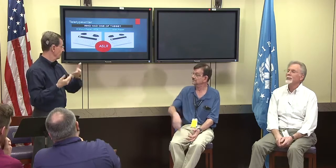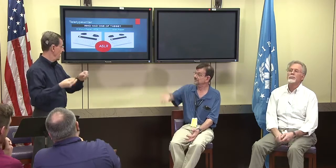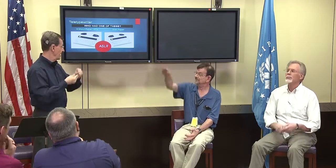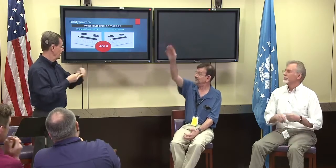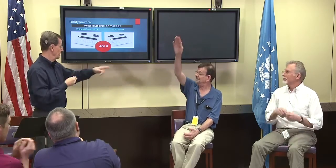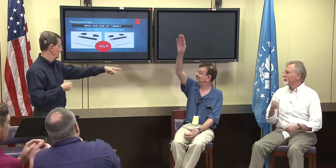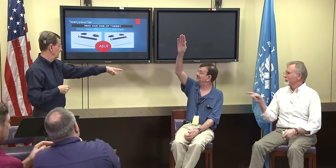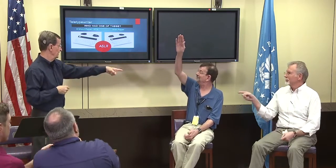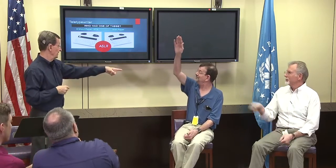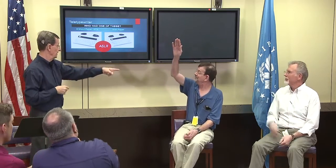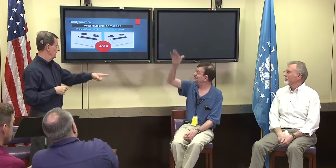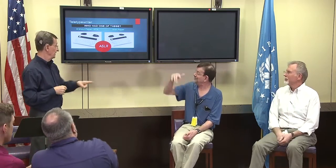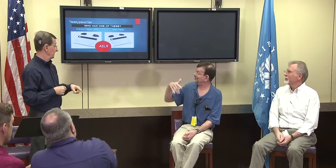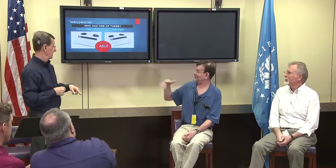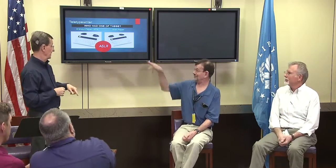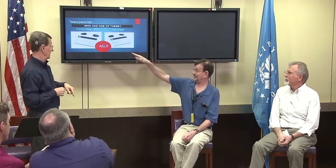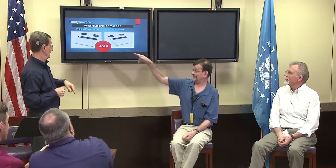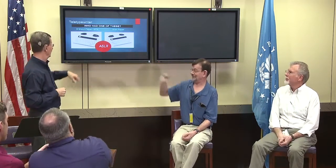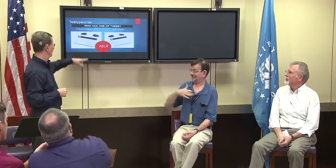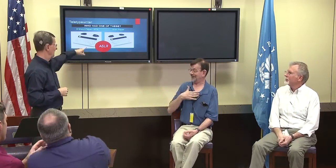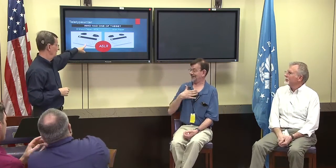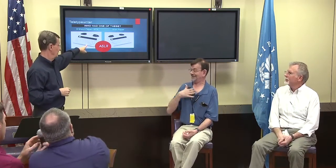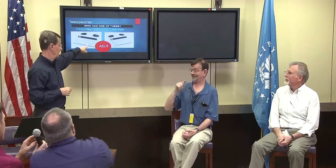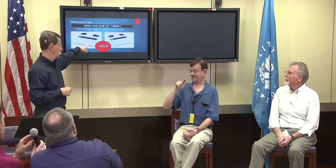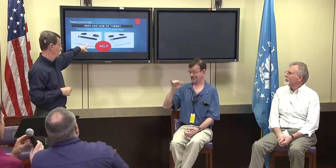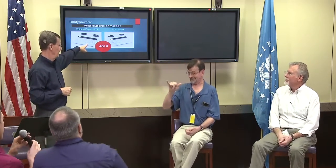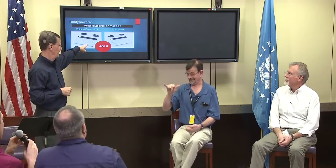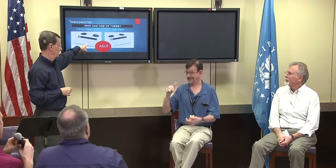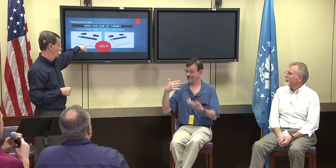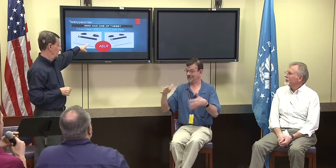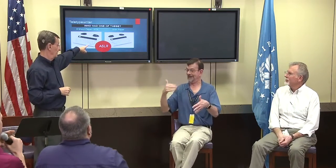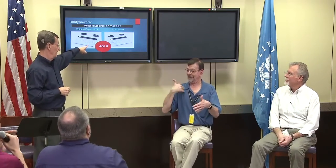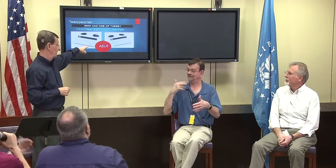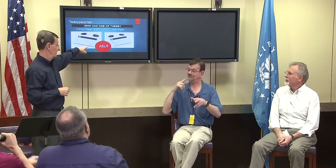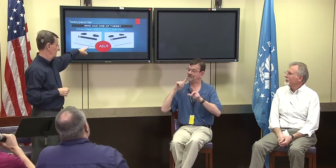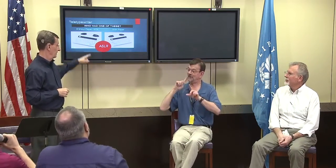and I guess I'll pass it off to the panel for comment. Gerald Voltman: Yes that's right,